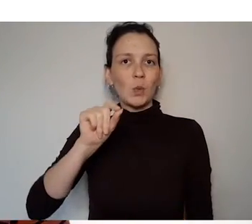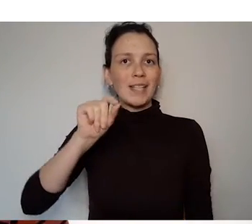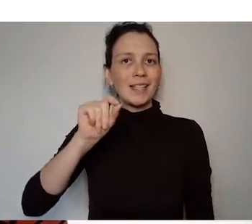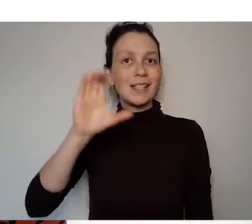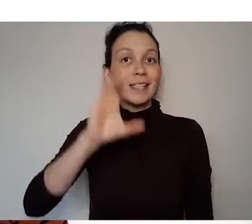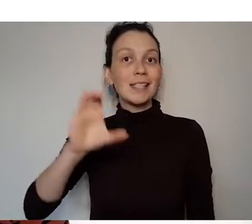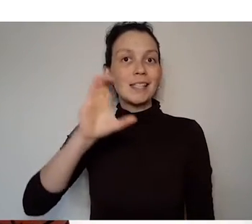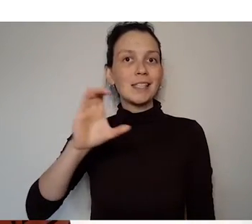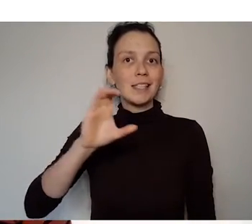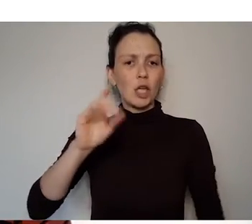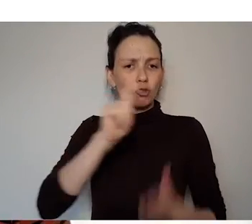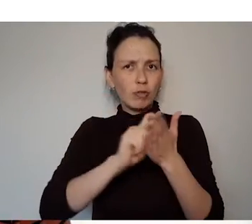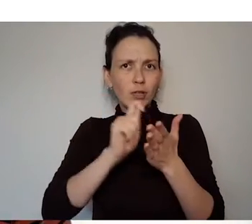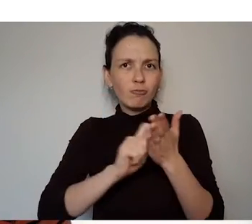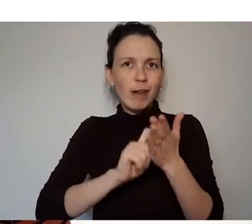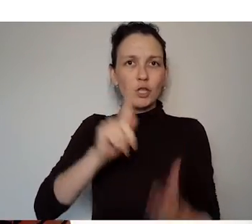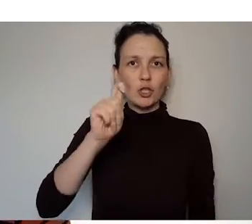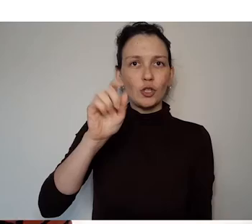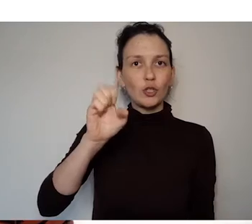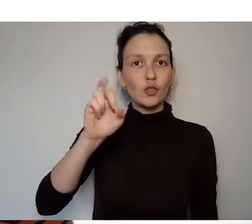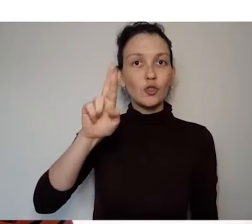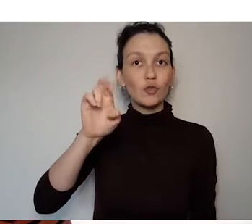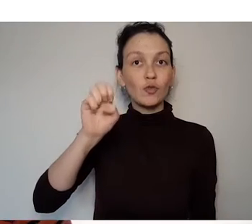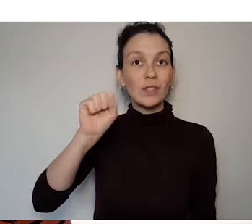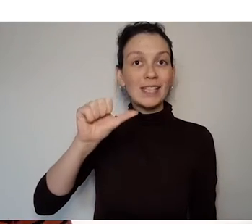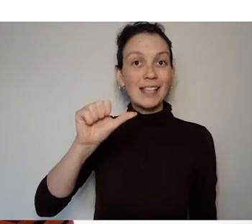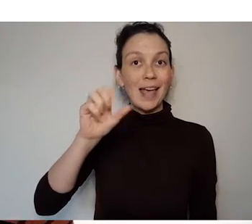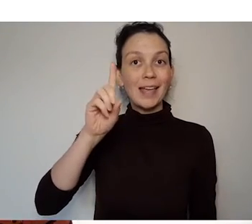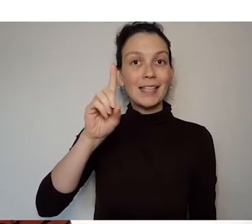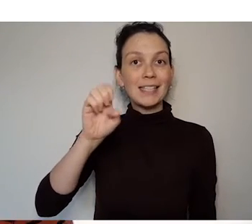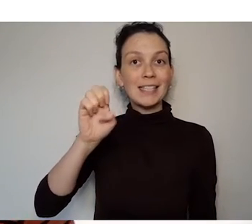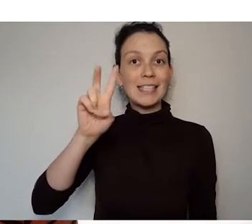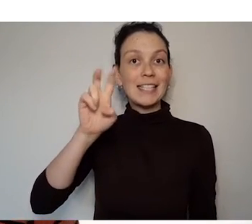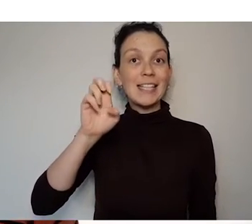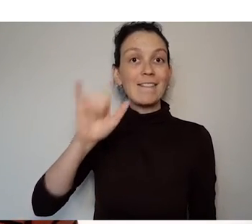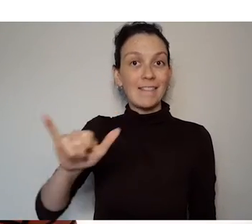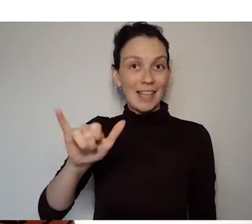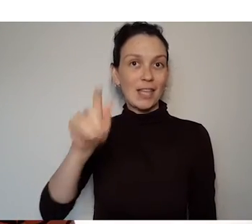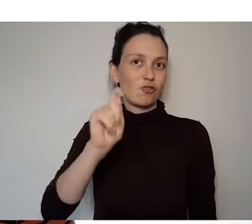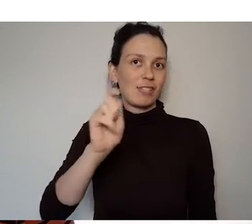playwright and author Teresa Deevy. We also talk about a collaboration they're involved